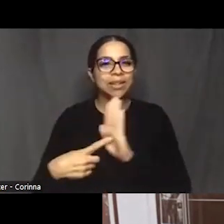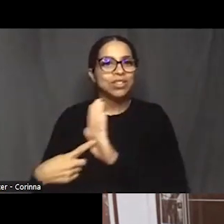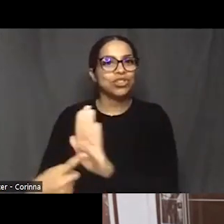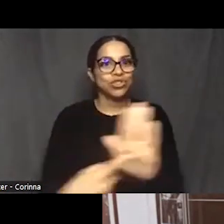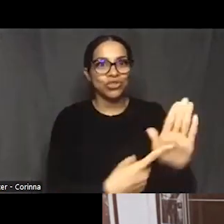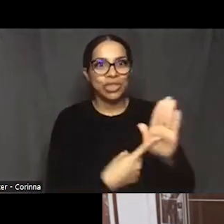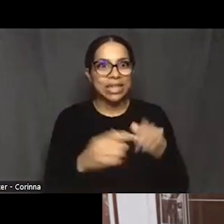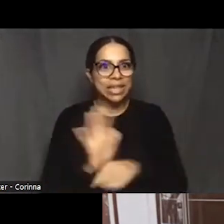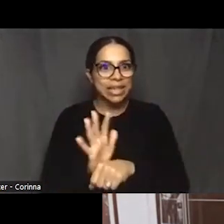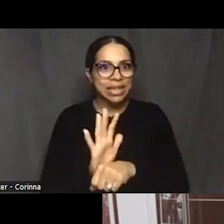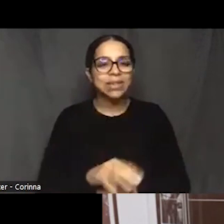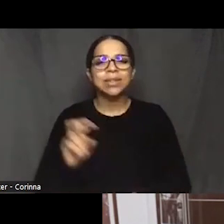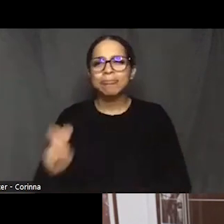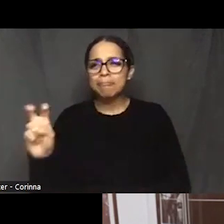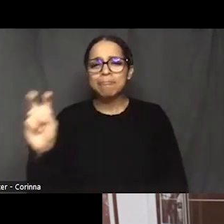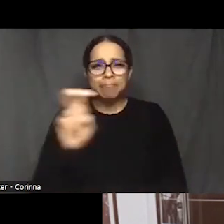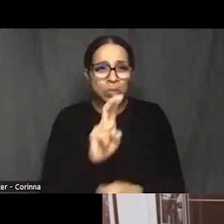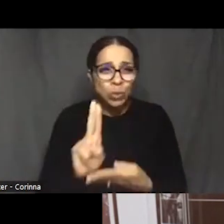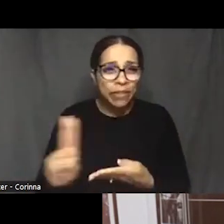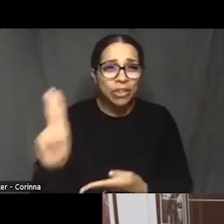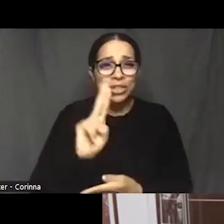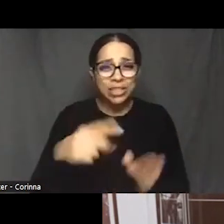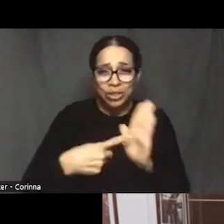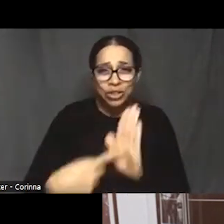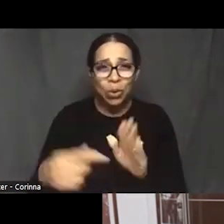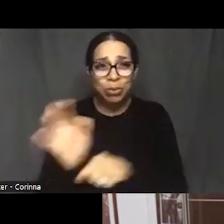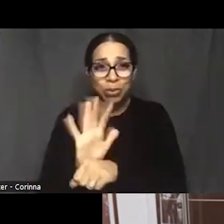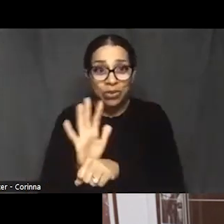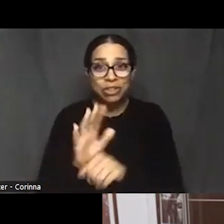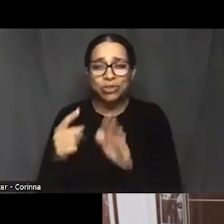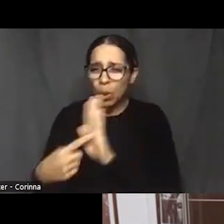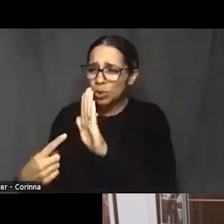so we're getting in front of as many stakeholders as possible.